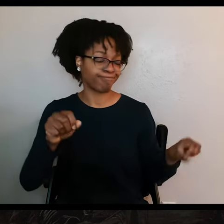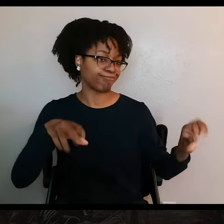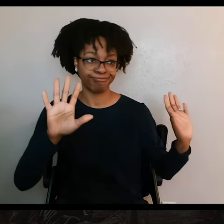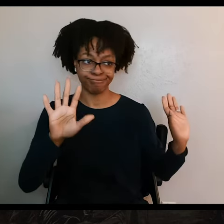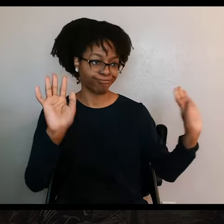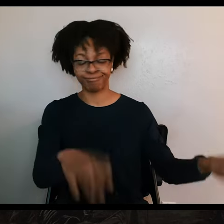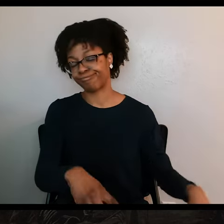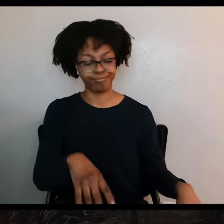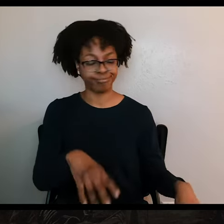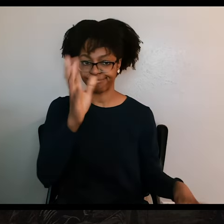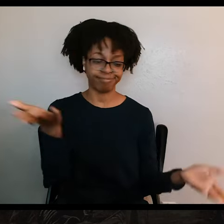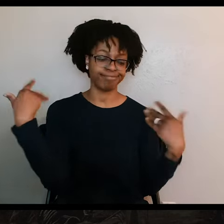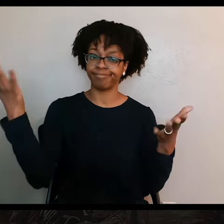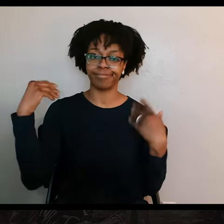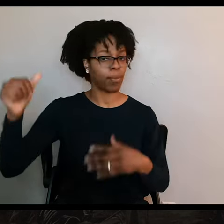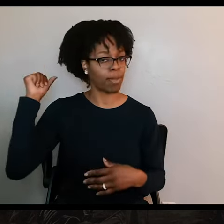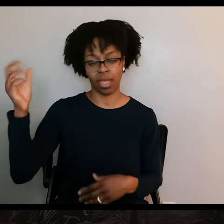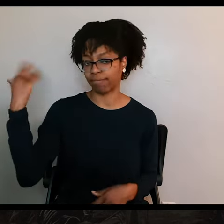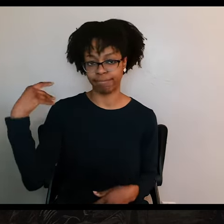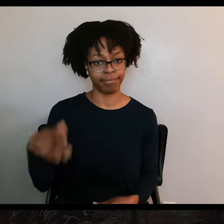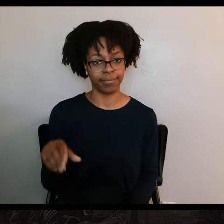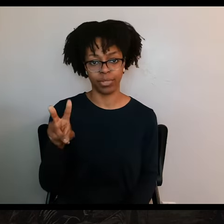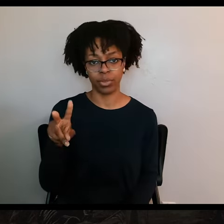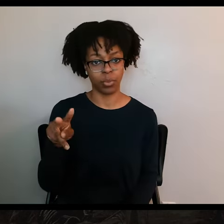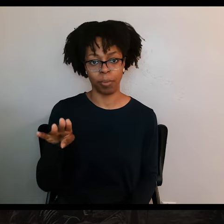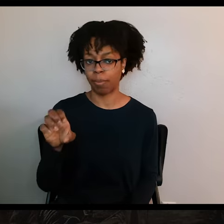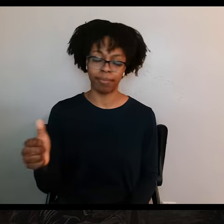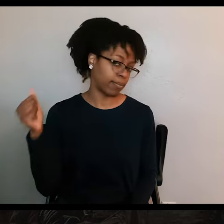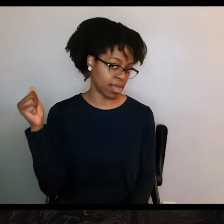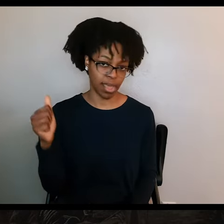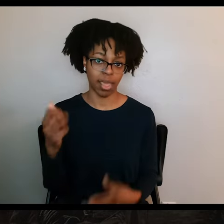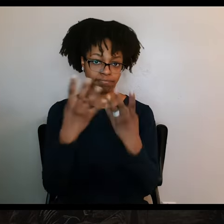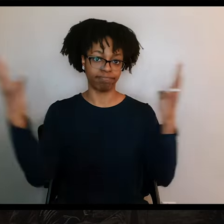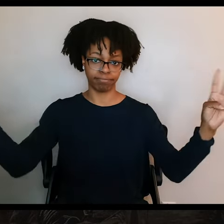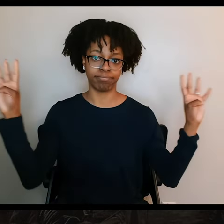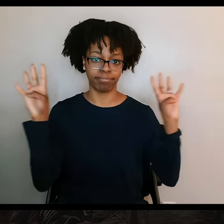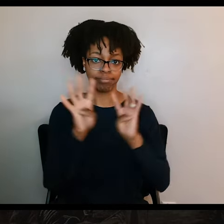And he called the whole thing off. He told his men to turn around and march the two miles back to Fort Defiance.